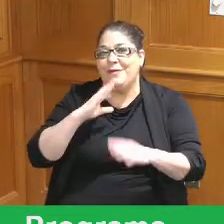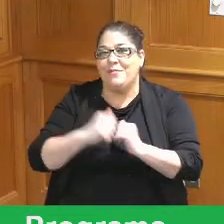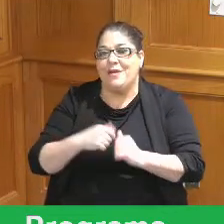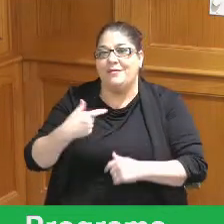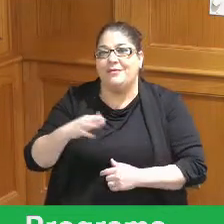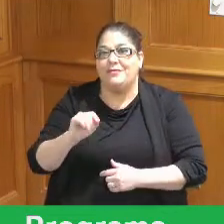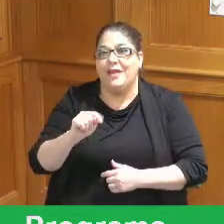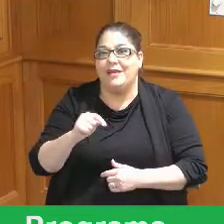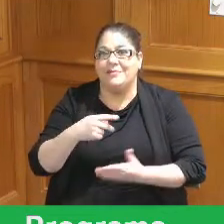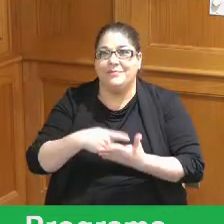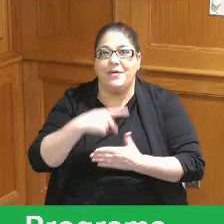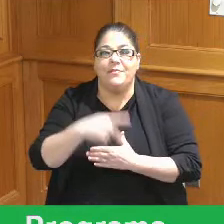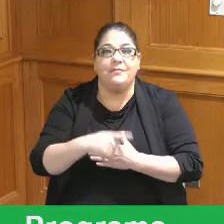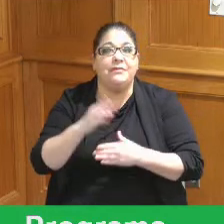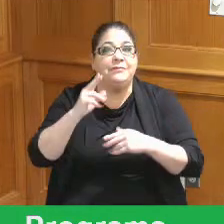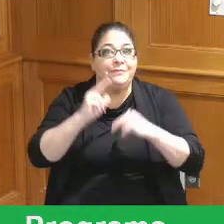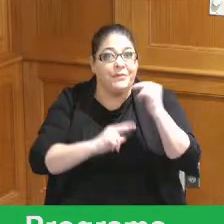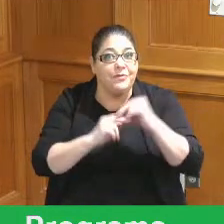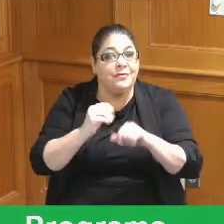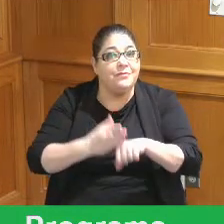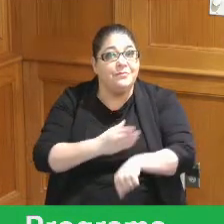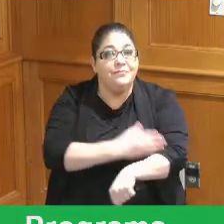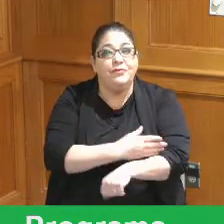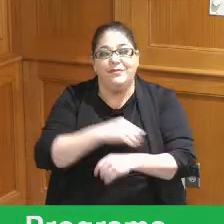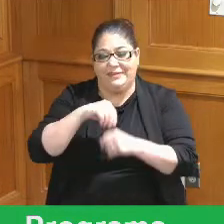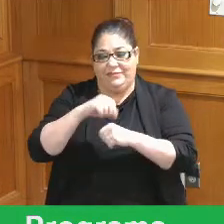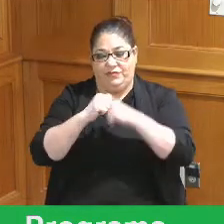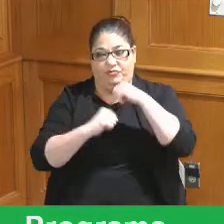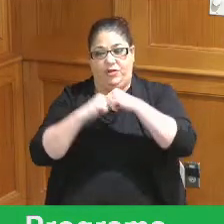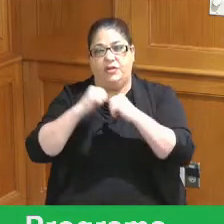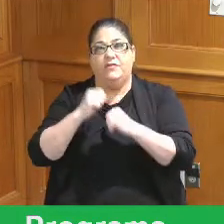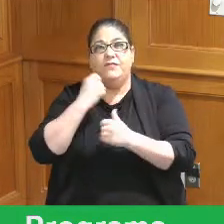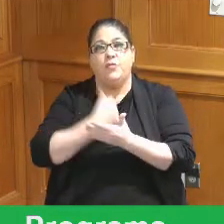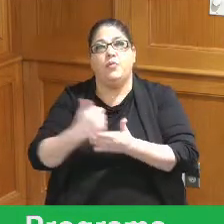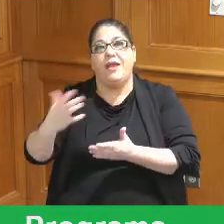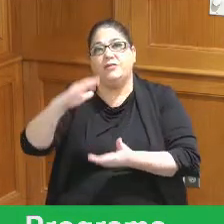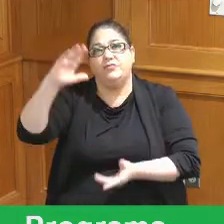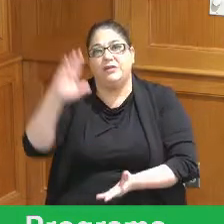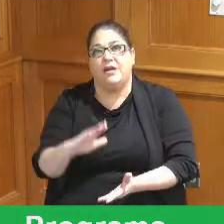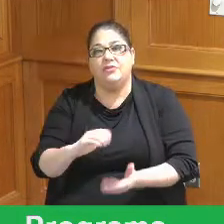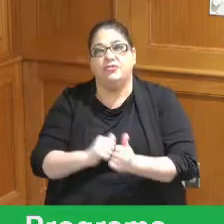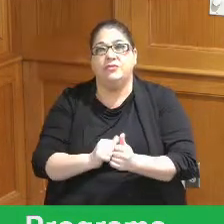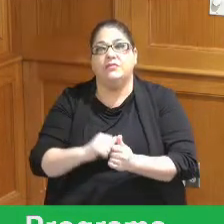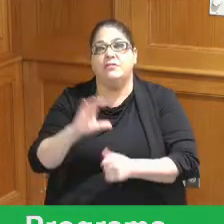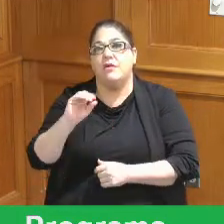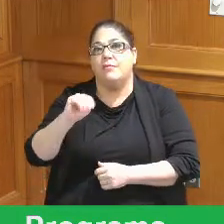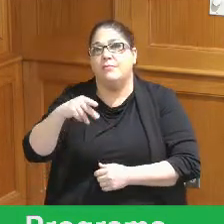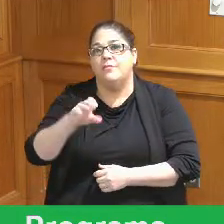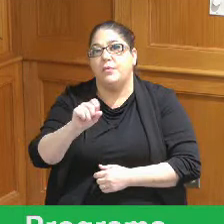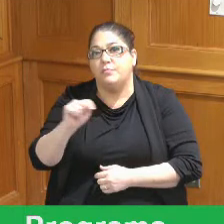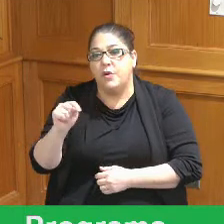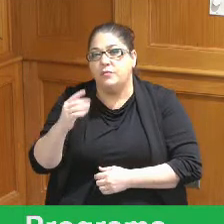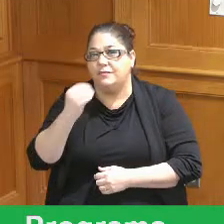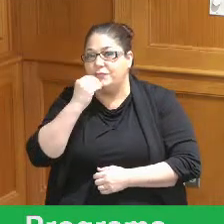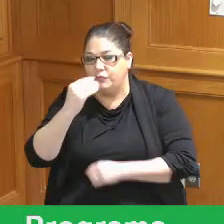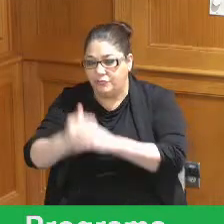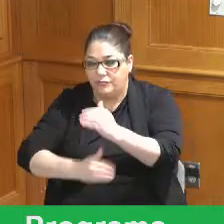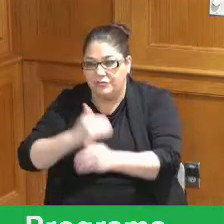is really to build improve the infrastructure for Waste reduction composting recycling you know food